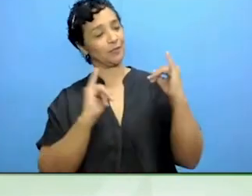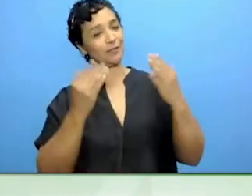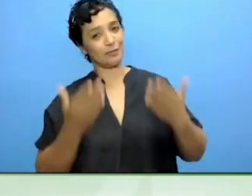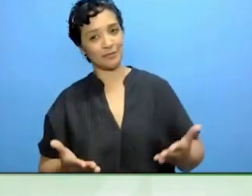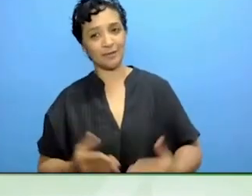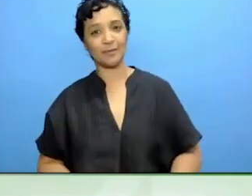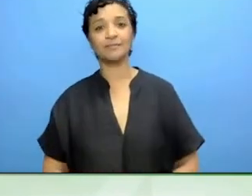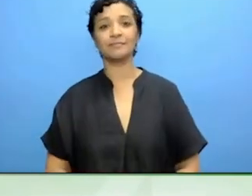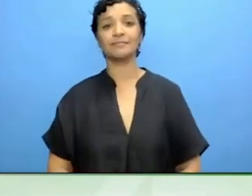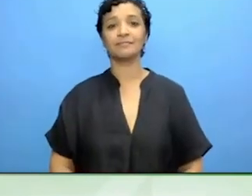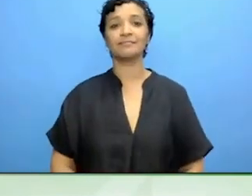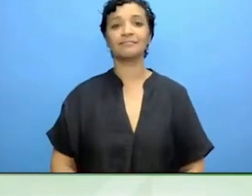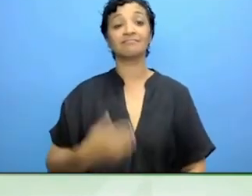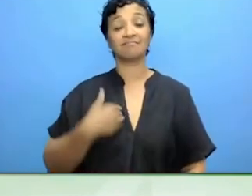We only have a few minutes to talk together.